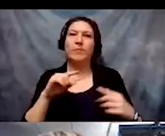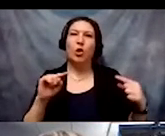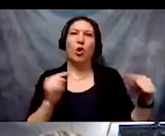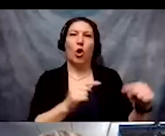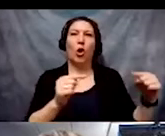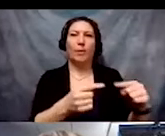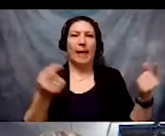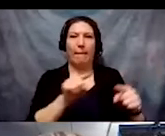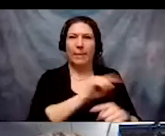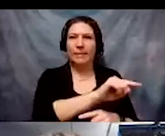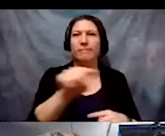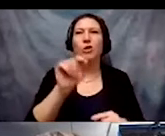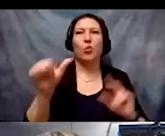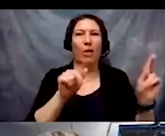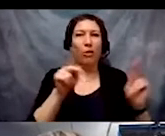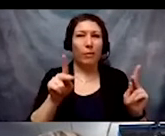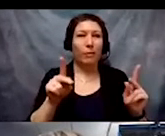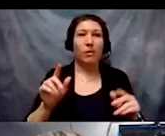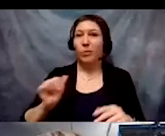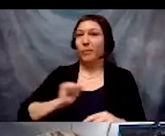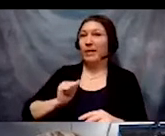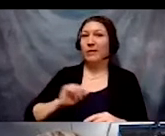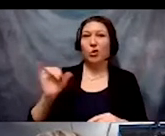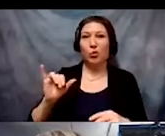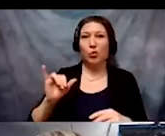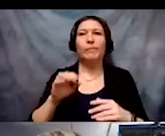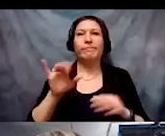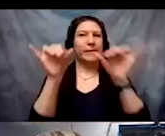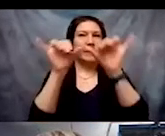for others or ourselves from these very same systems.